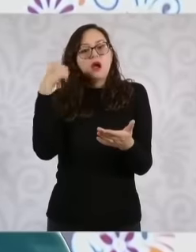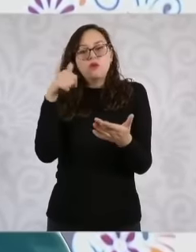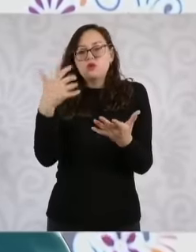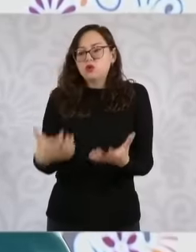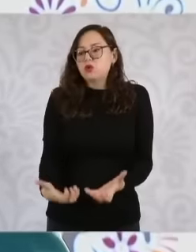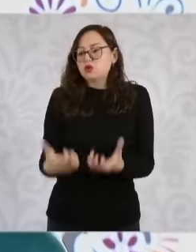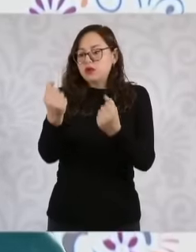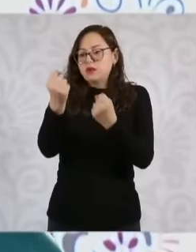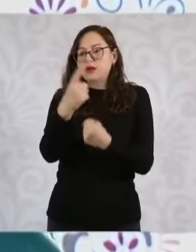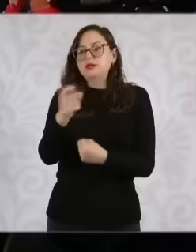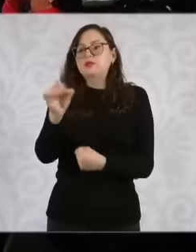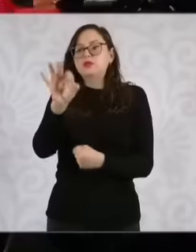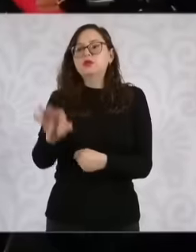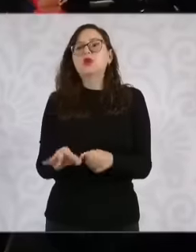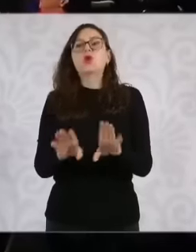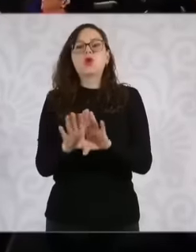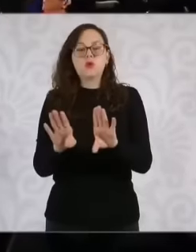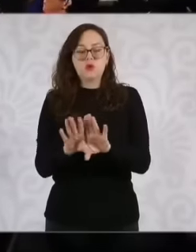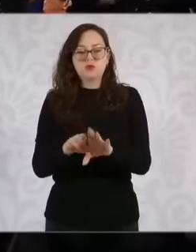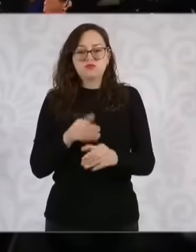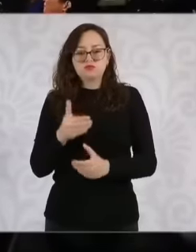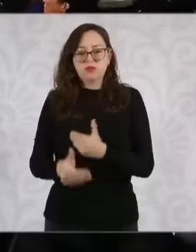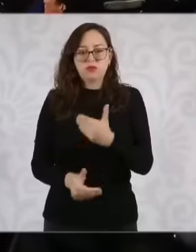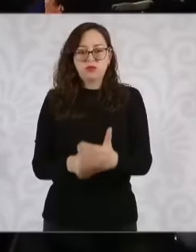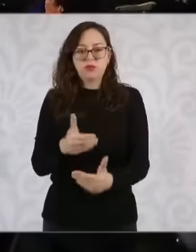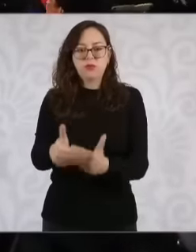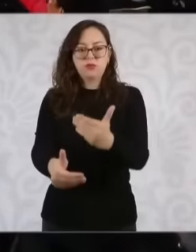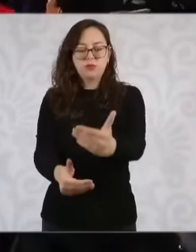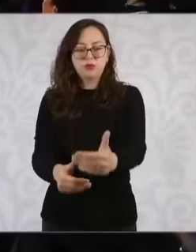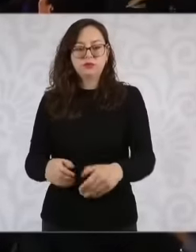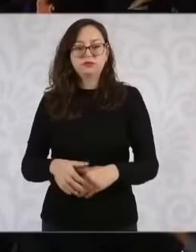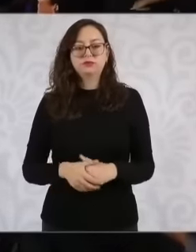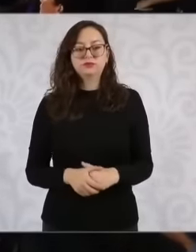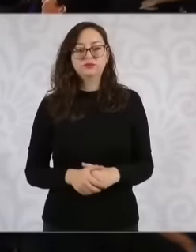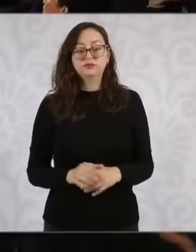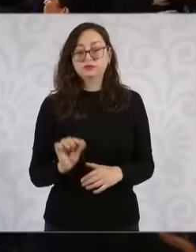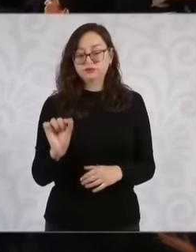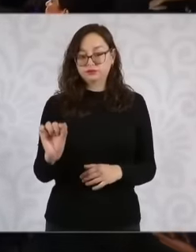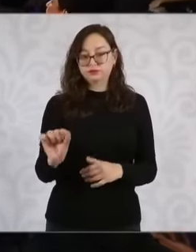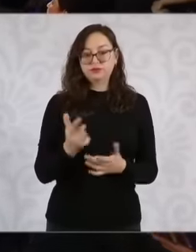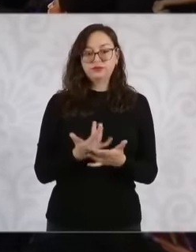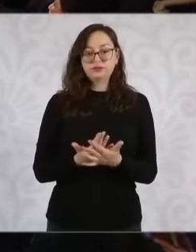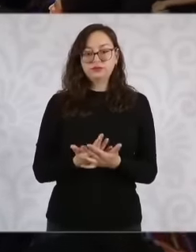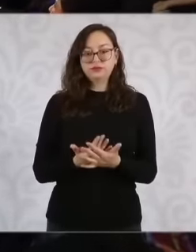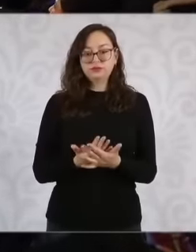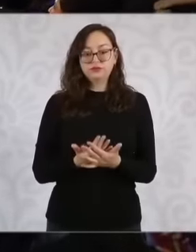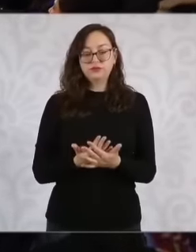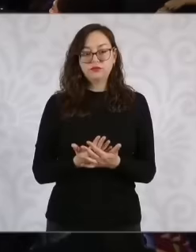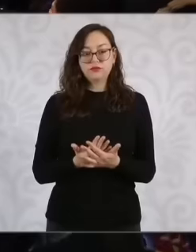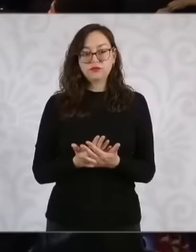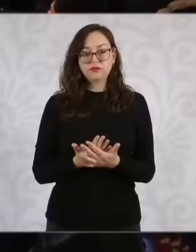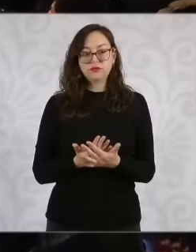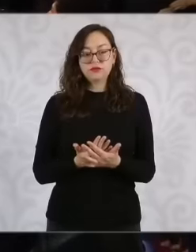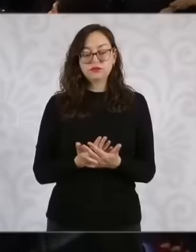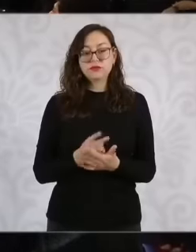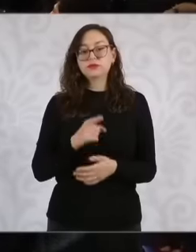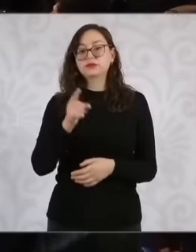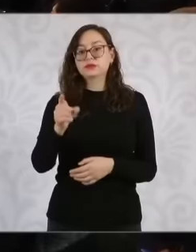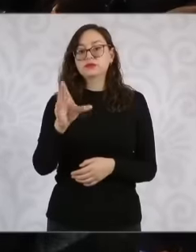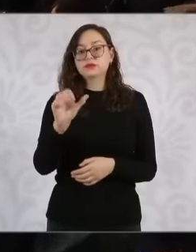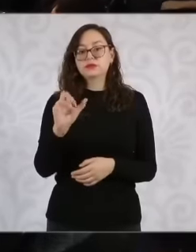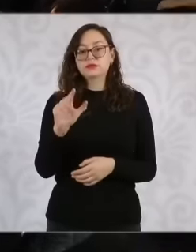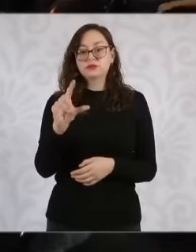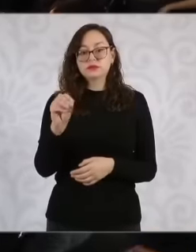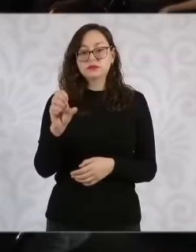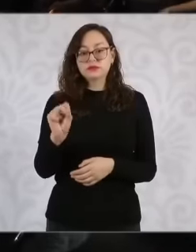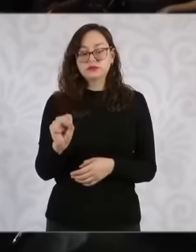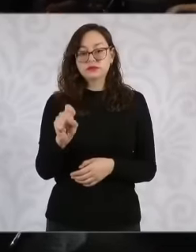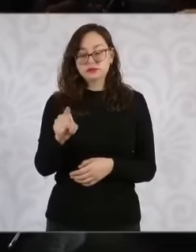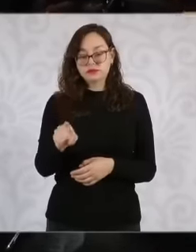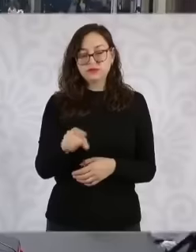100% Wait for me a second because here they are First here Good Carlos and then back here to